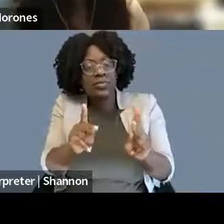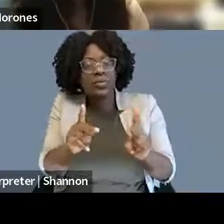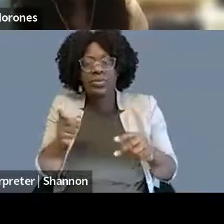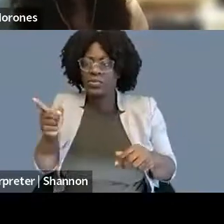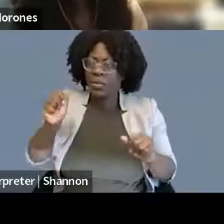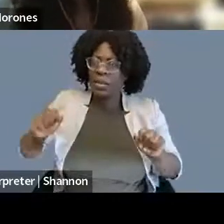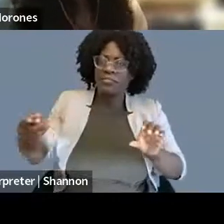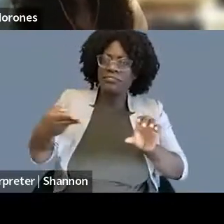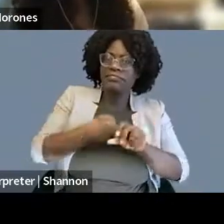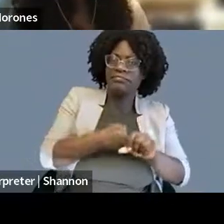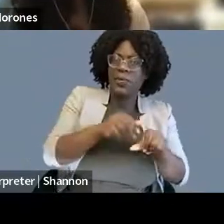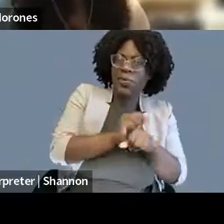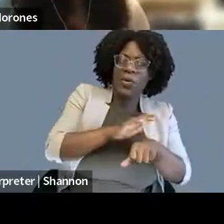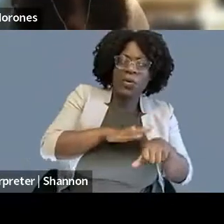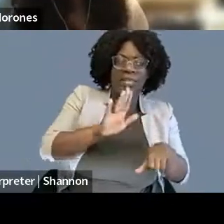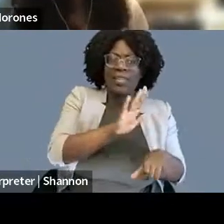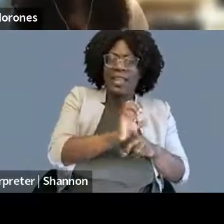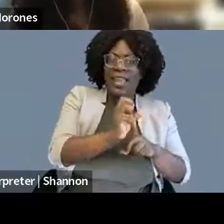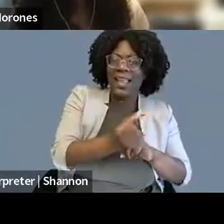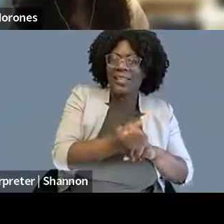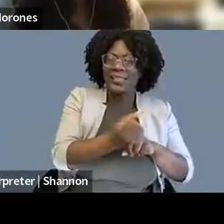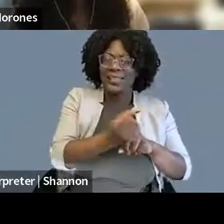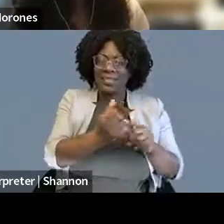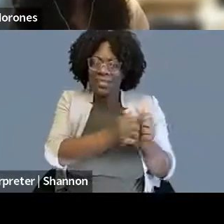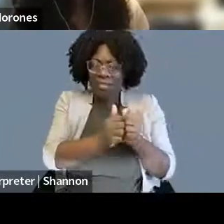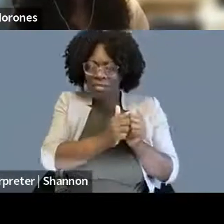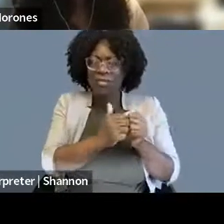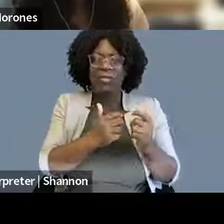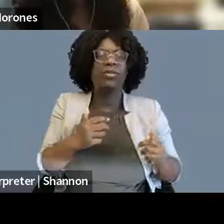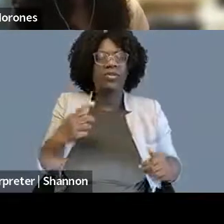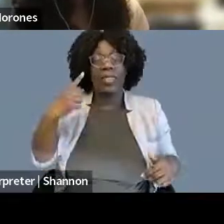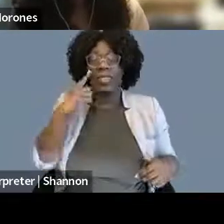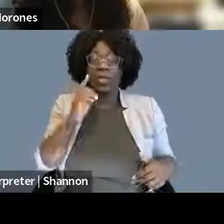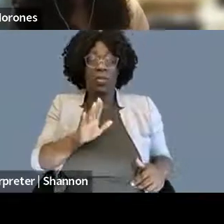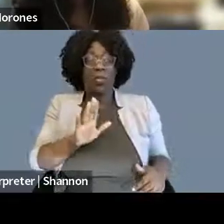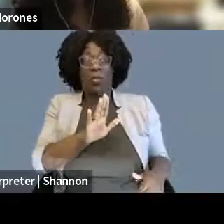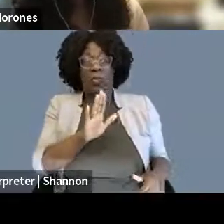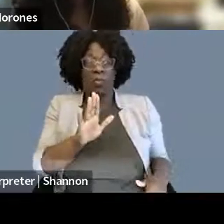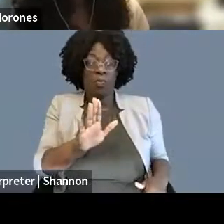locally based, so I think that's an amazing opportunity 'cause those clinics, I think, are at the frontlines of many